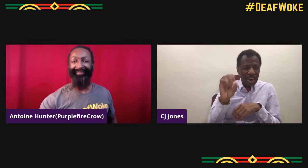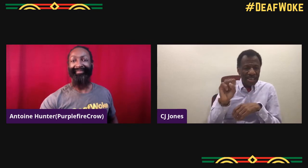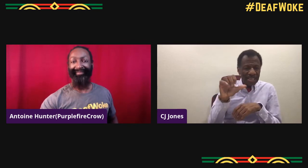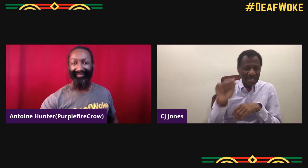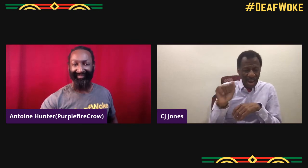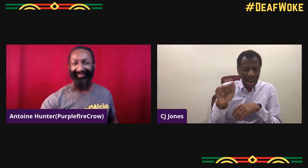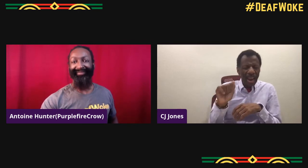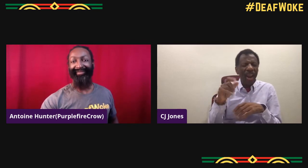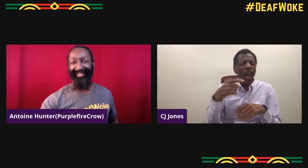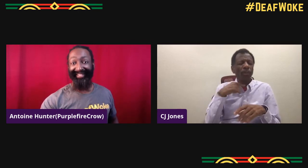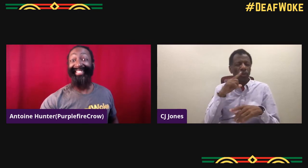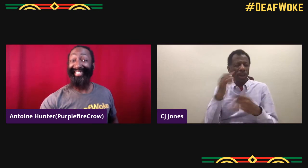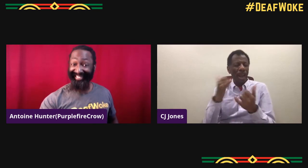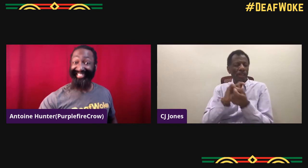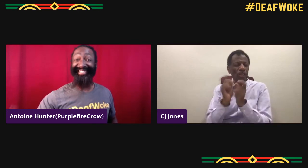is art and residency.